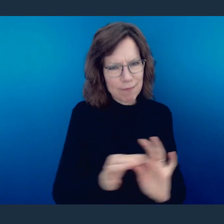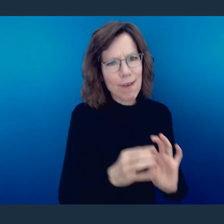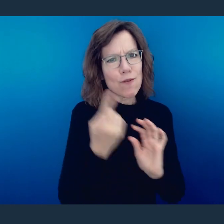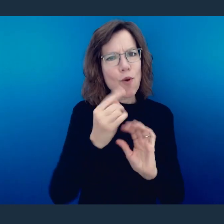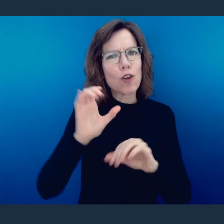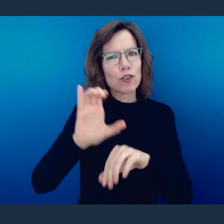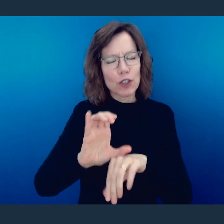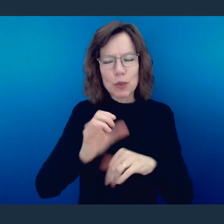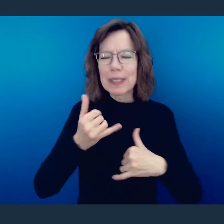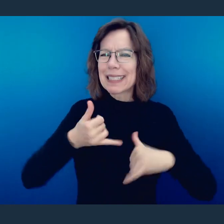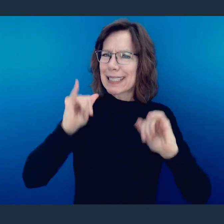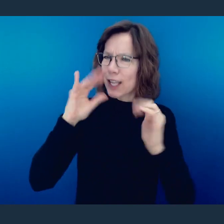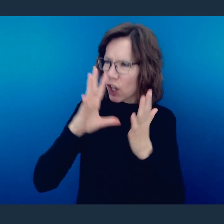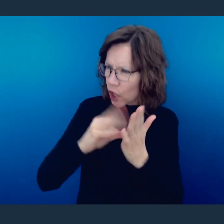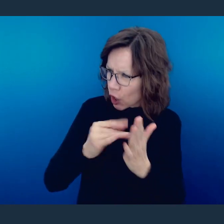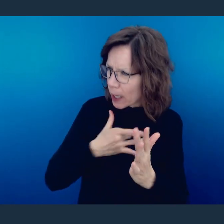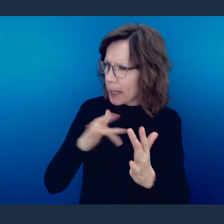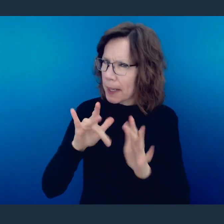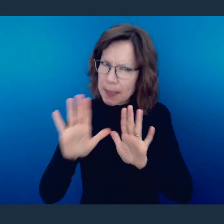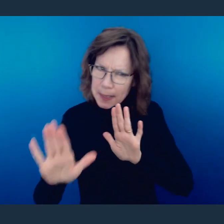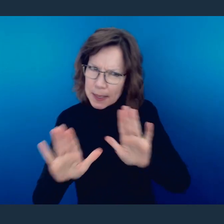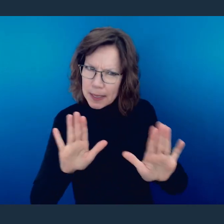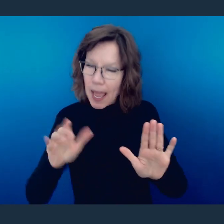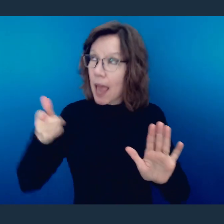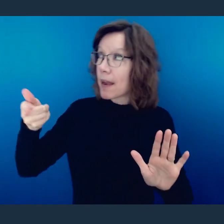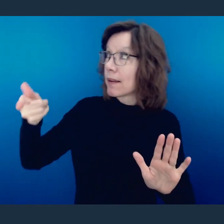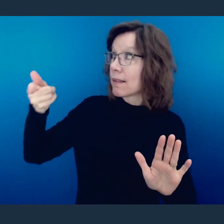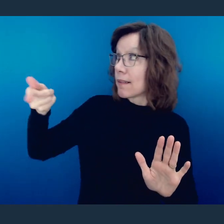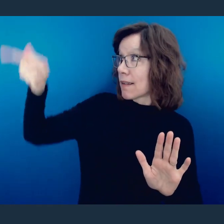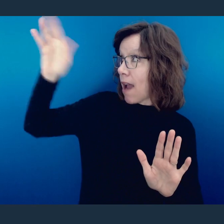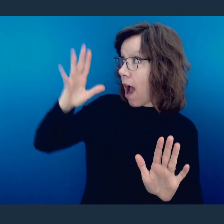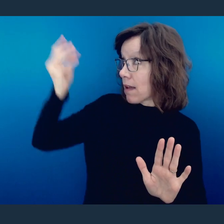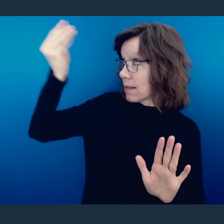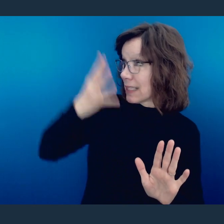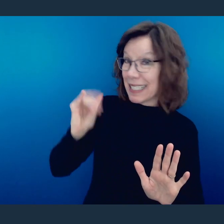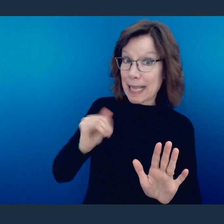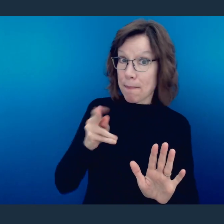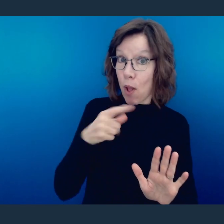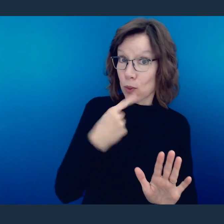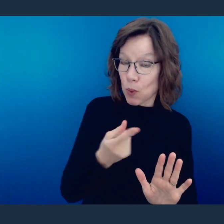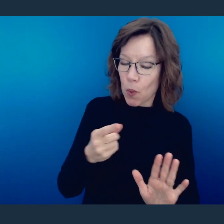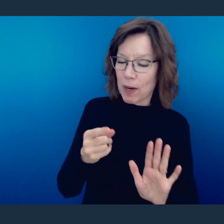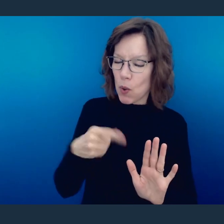and we are still learning some nuances. And God tells us, just like Paul told them, learn